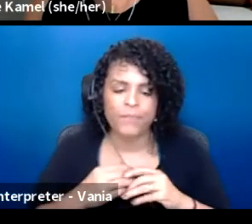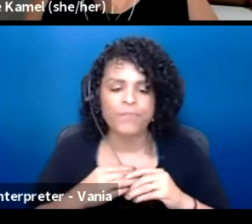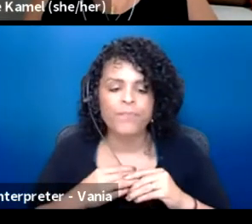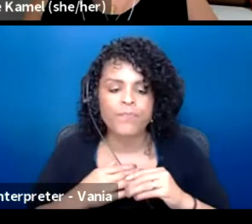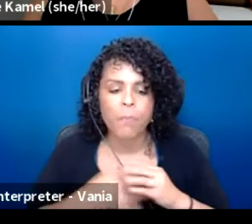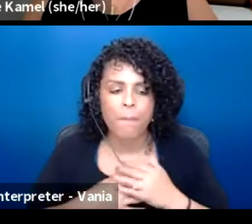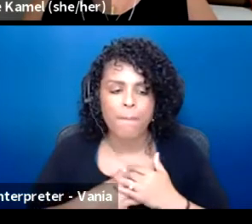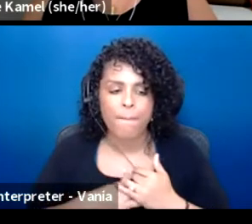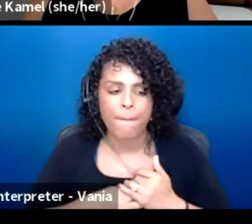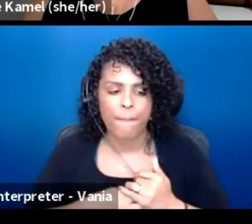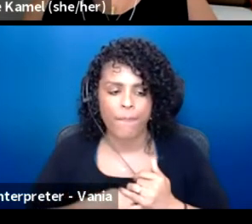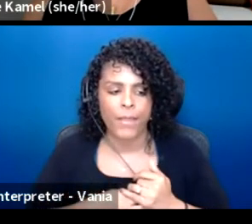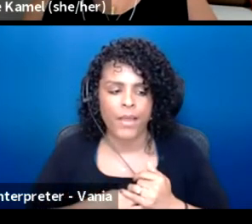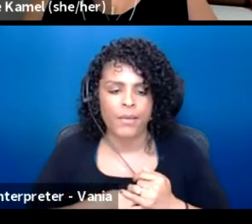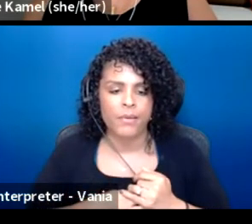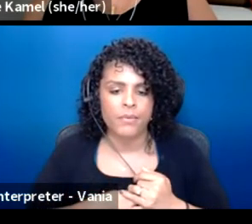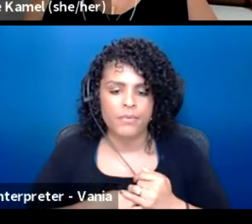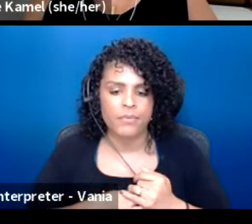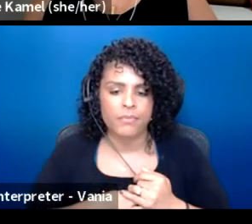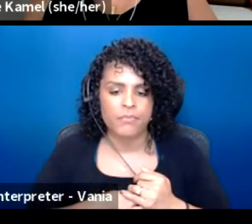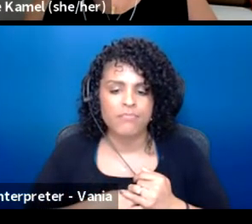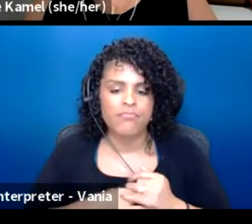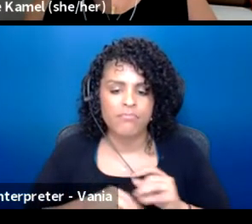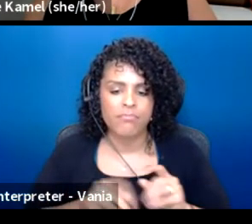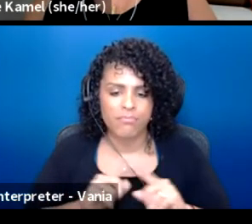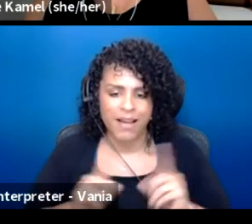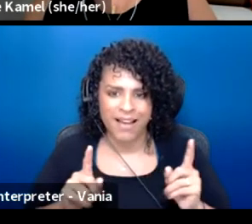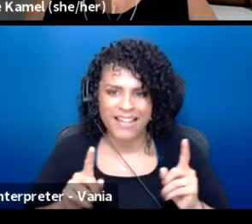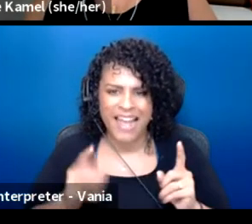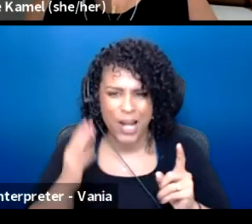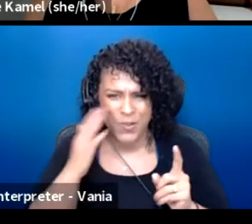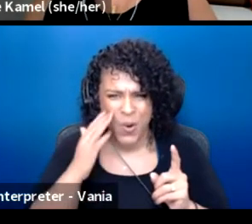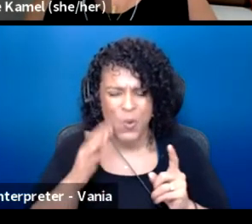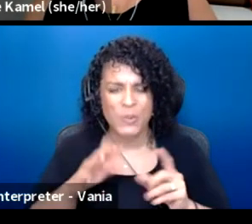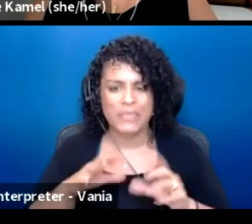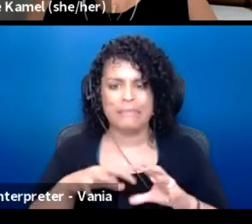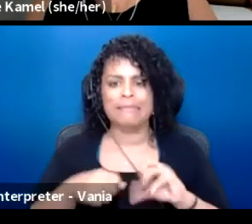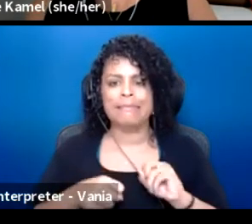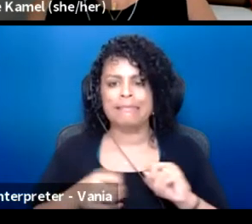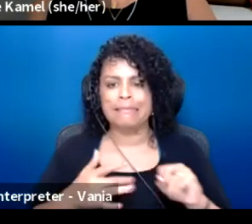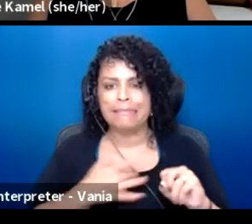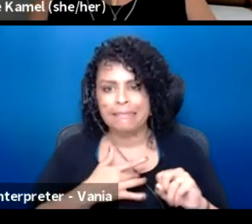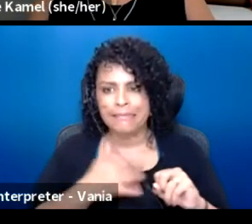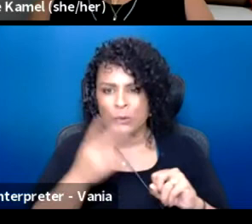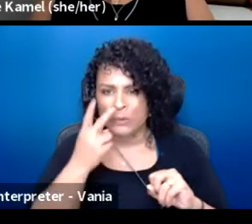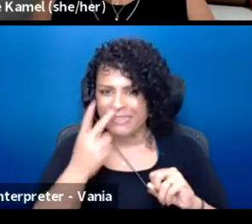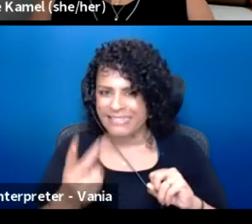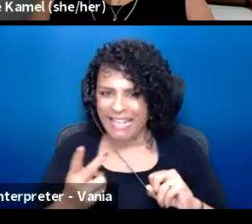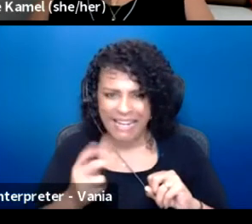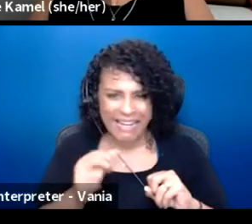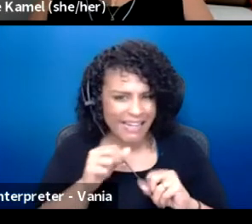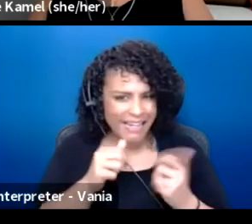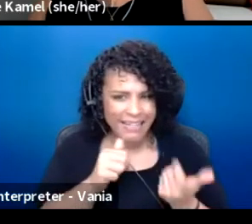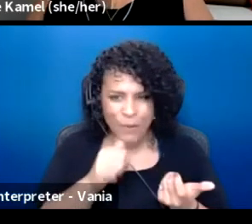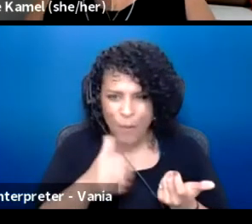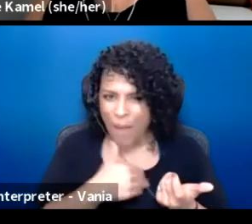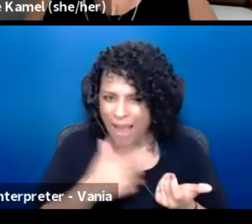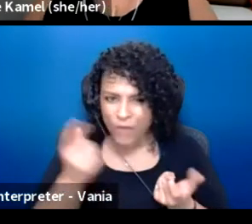And I know that is been very disheartening to see the lack of agreement on any more COVID relief.